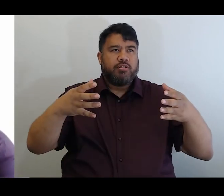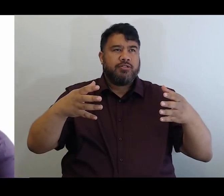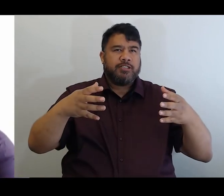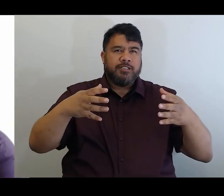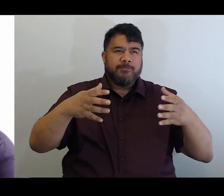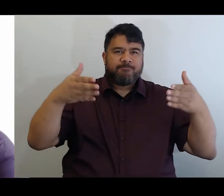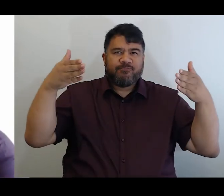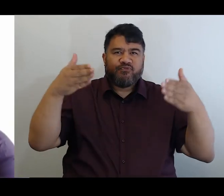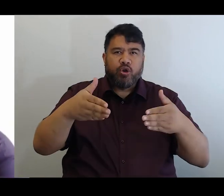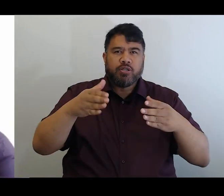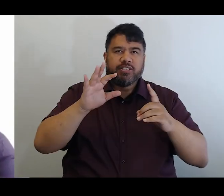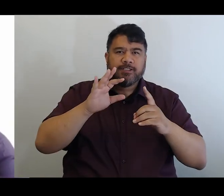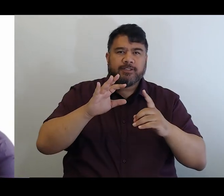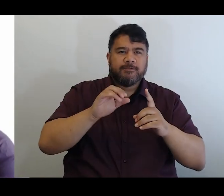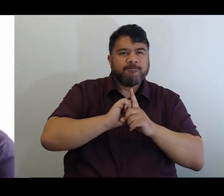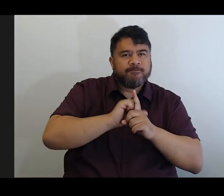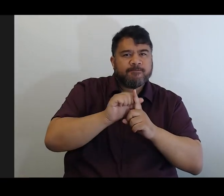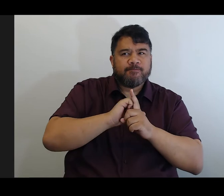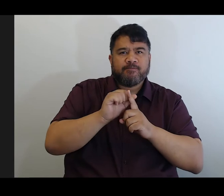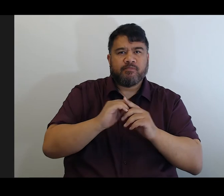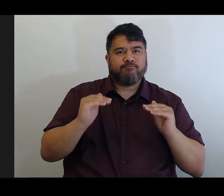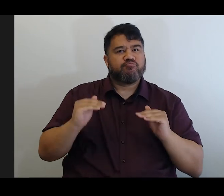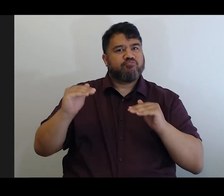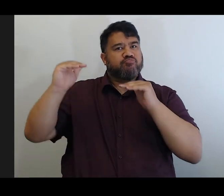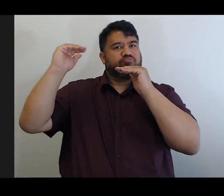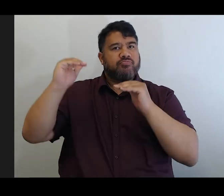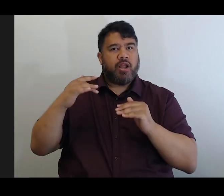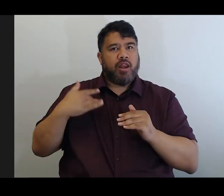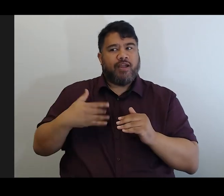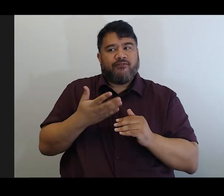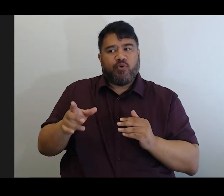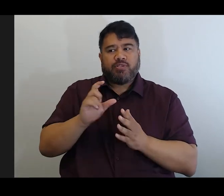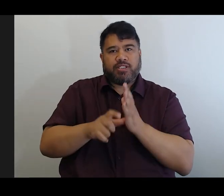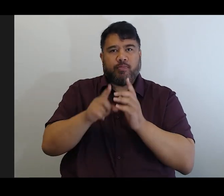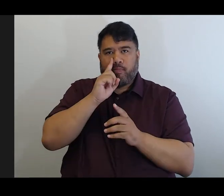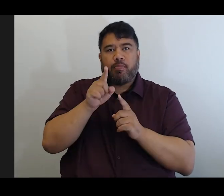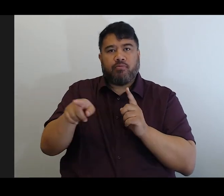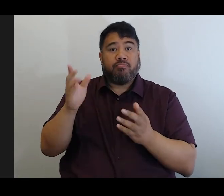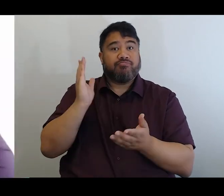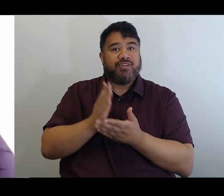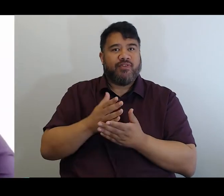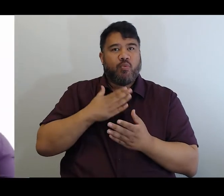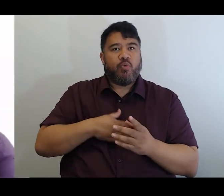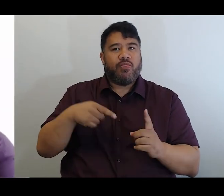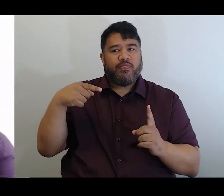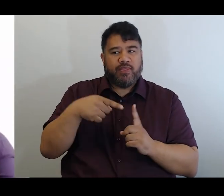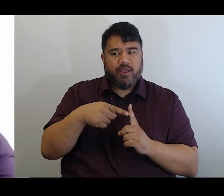And in the long sort